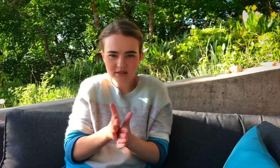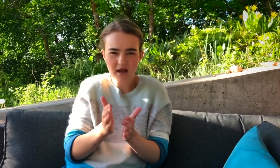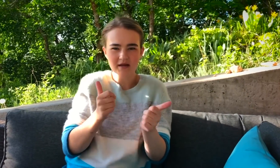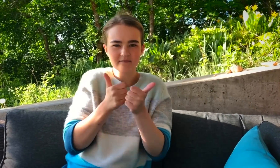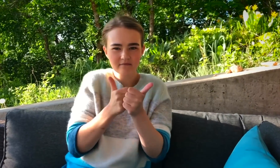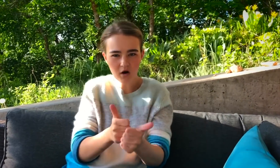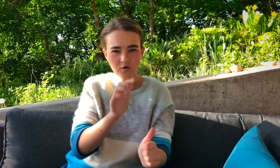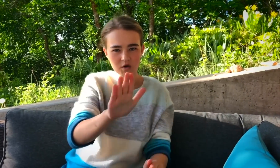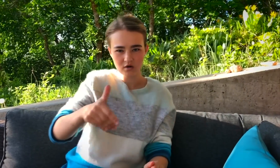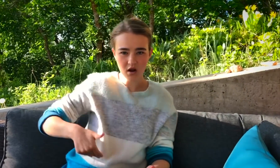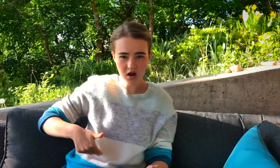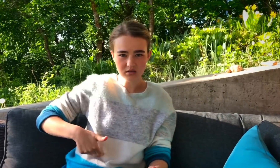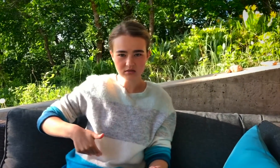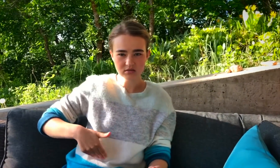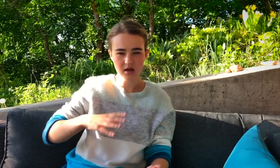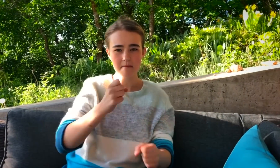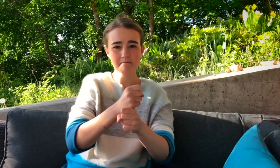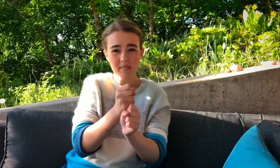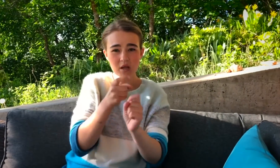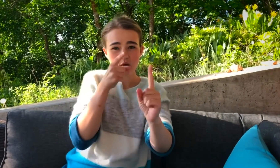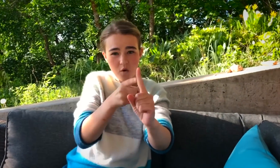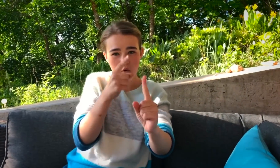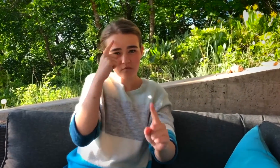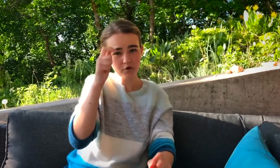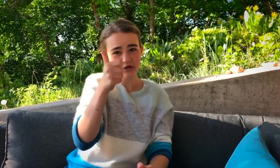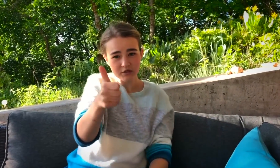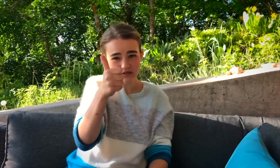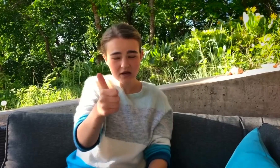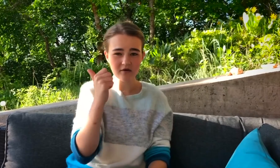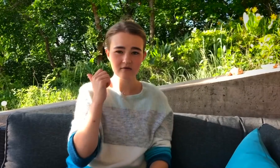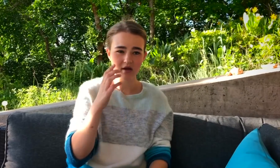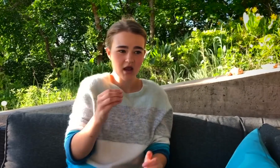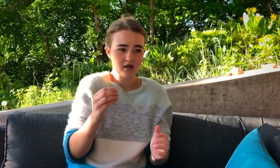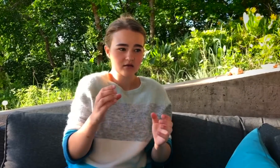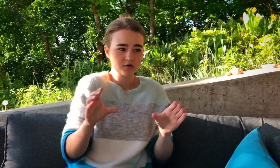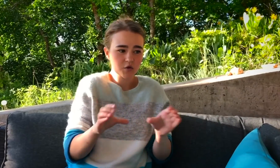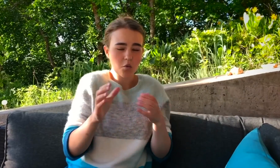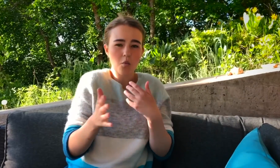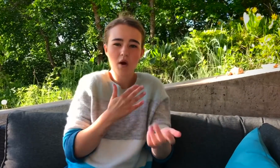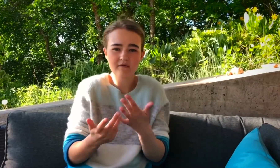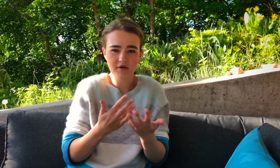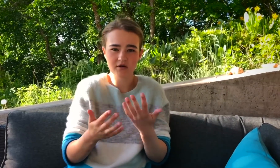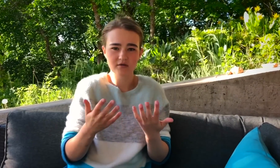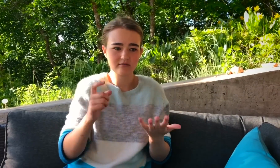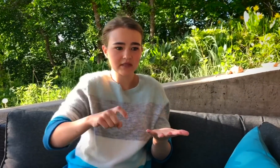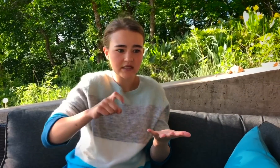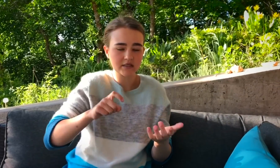FIND YOUR PASSION, FOLLOW YOUR GUT, SET GOALS FOR YOURSELF, AND DO WHATEVER YOU NEED TO